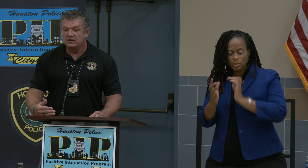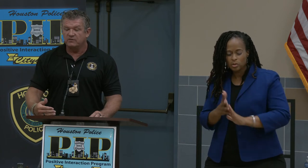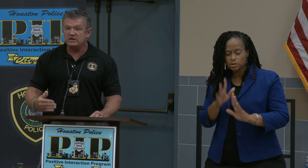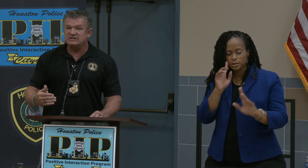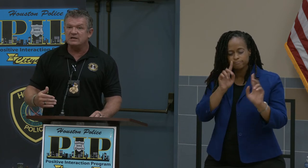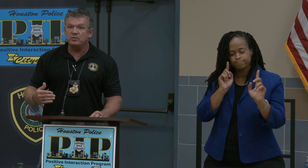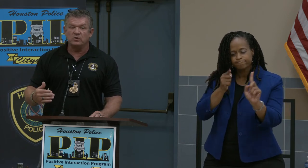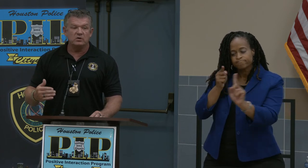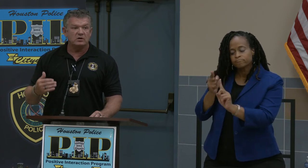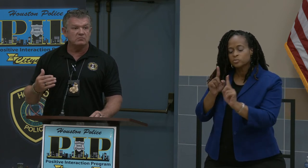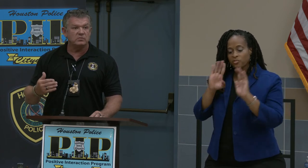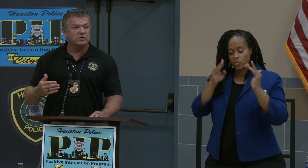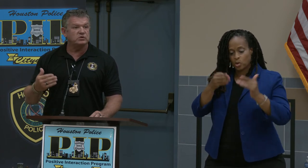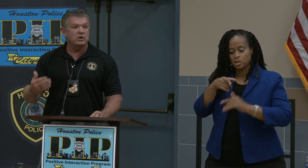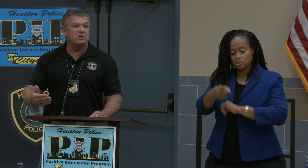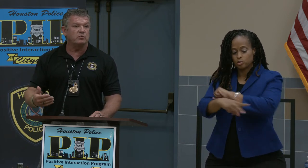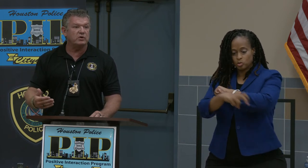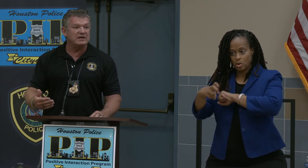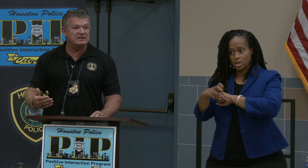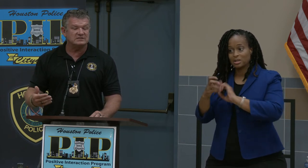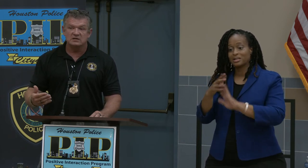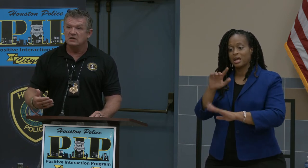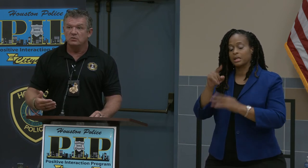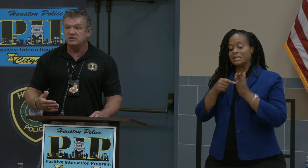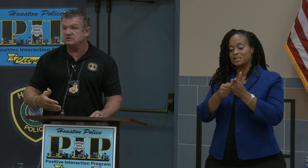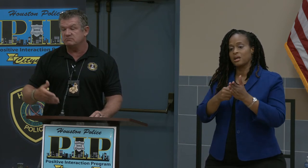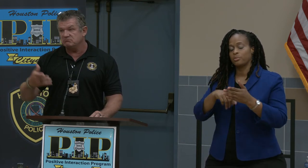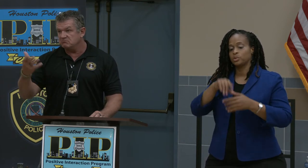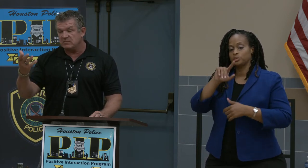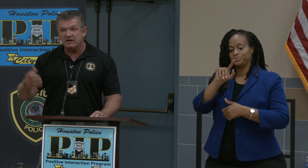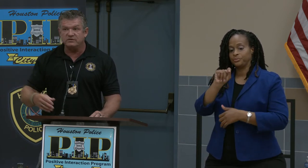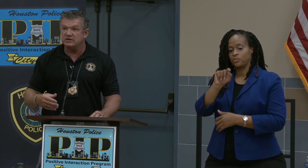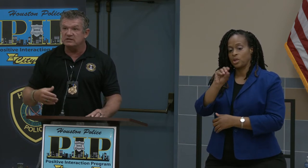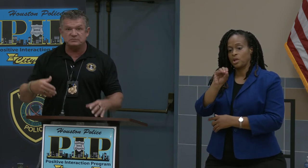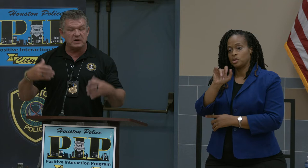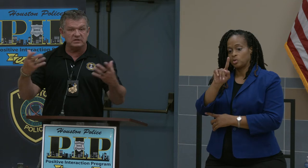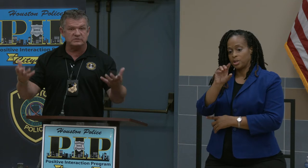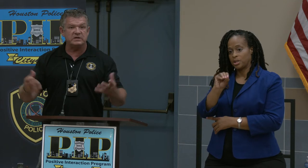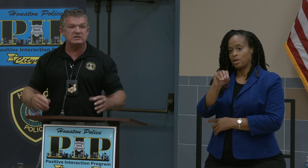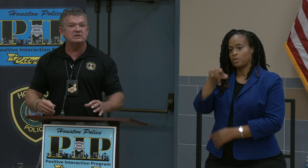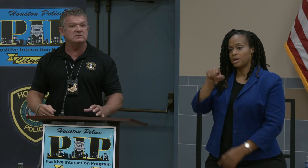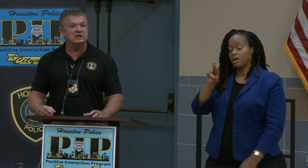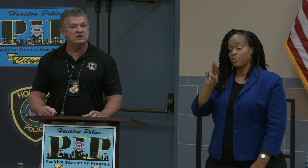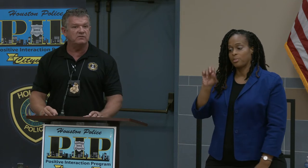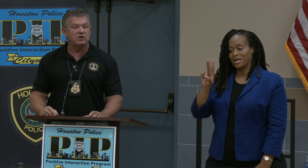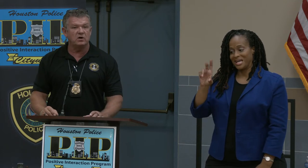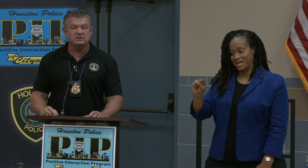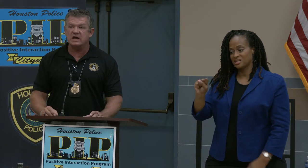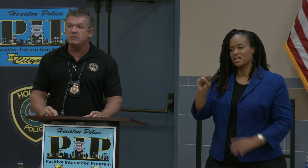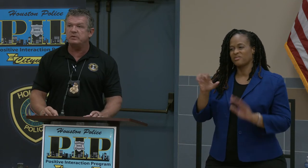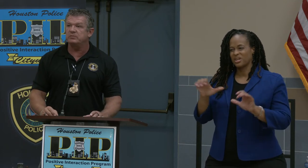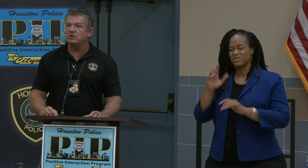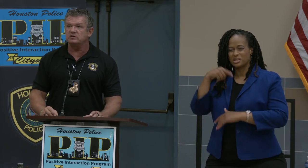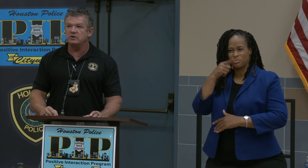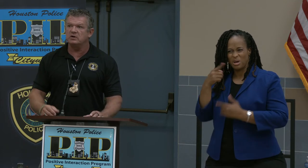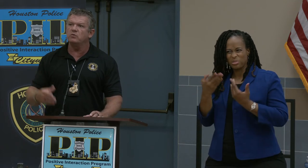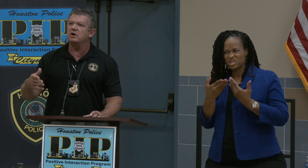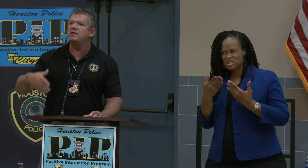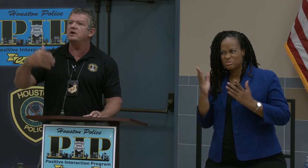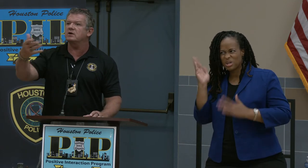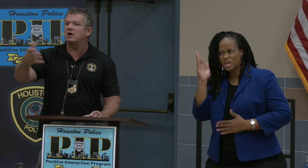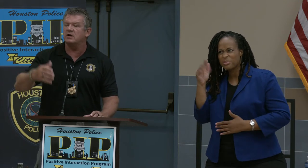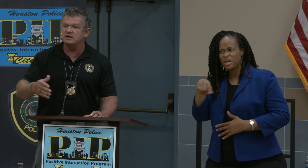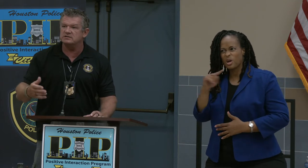For example, the Toyota Prius, I've done these and people want to know where their car is